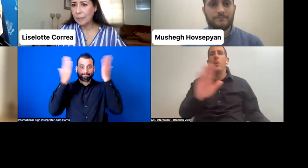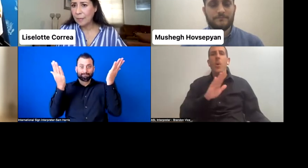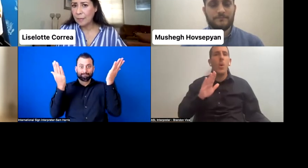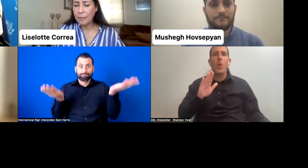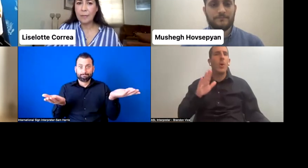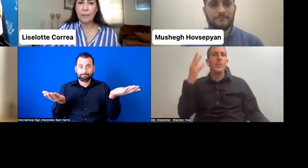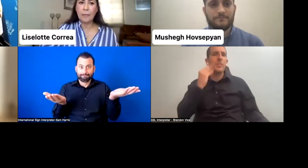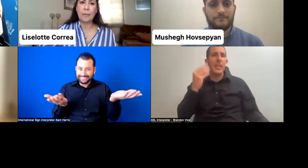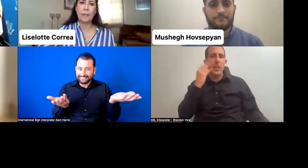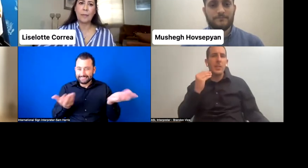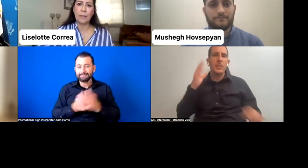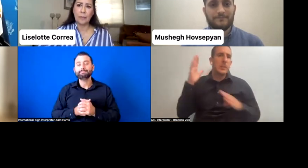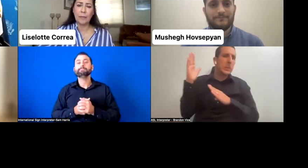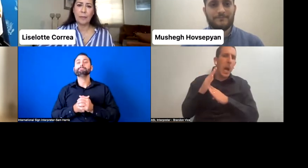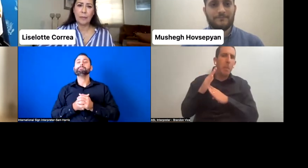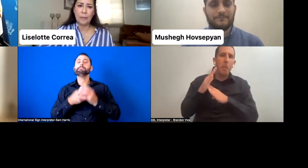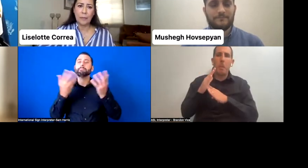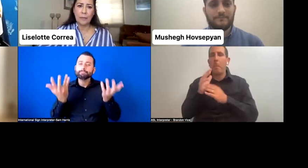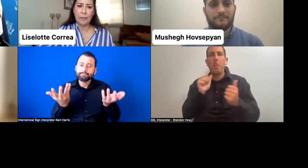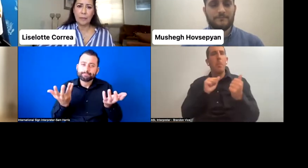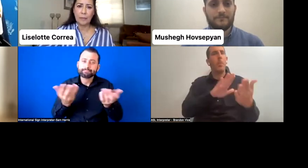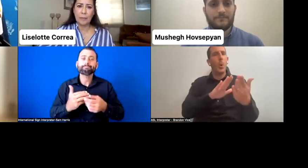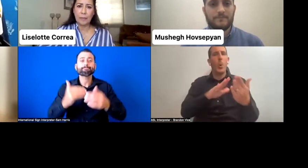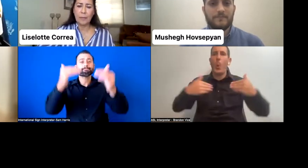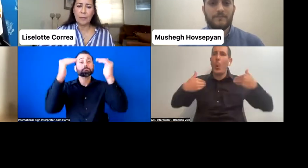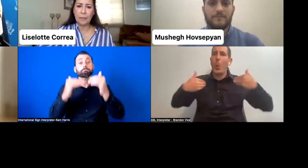can learn on really making our electoral process more inclusive.